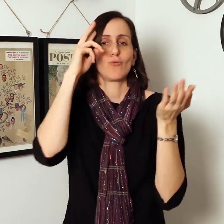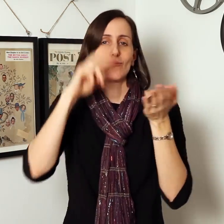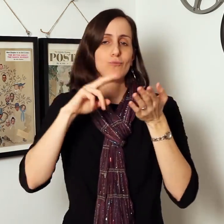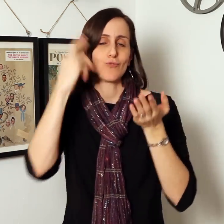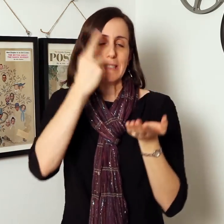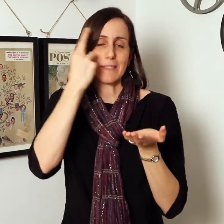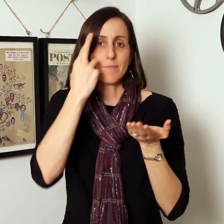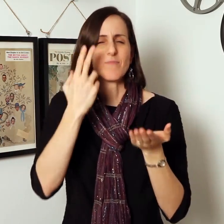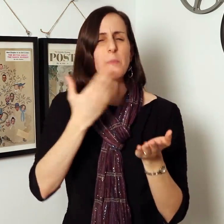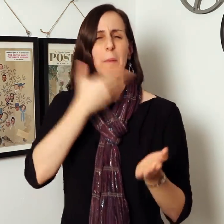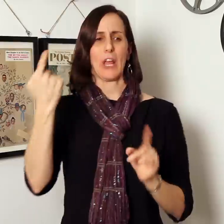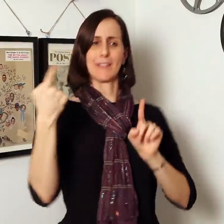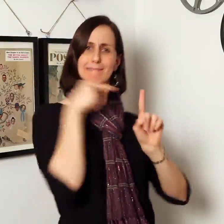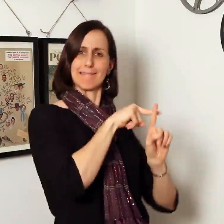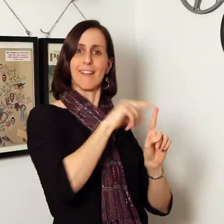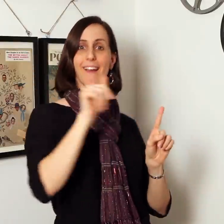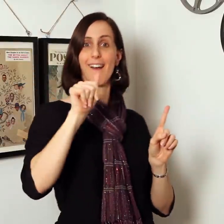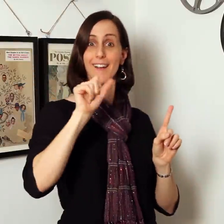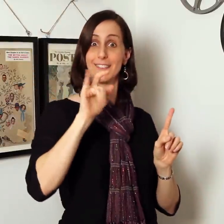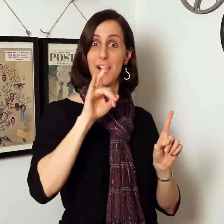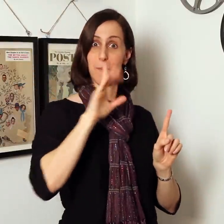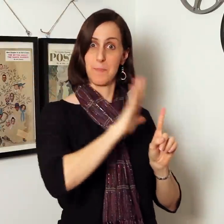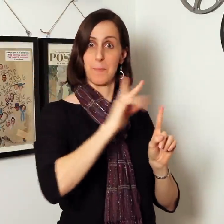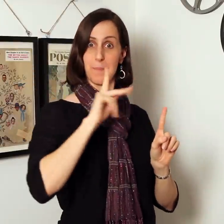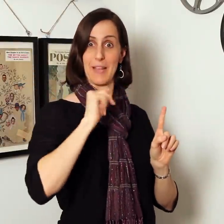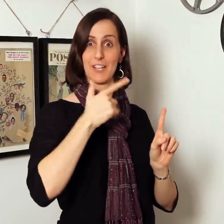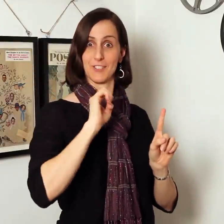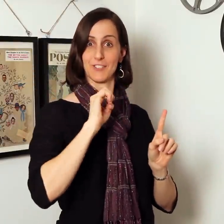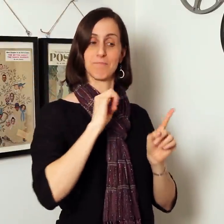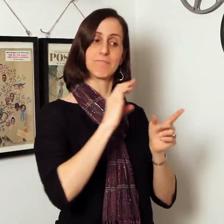or different reasons. To get your questions answered immediately, it is best to go directly to ASLized's page